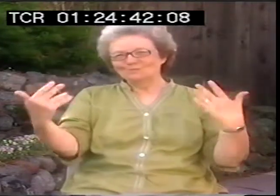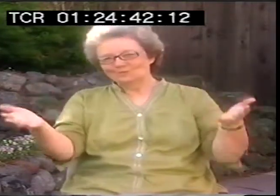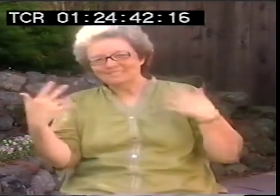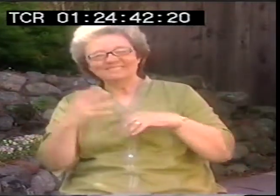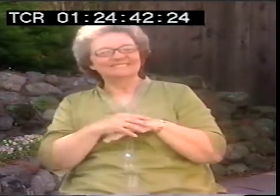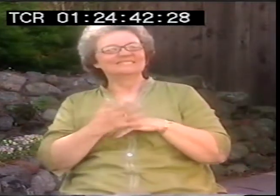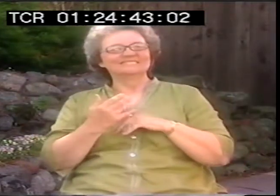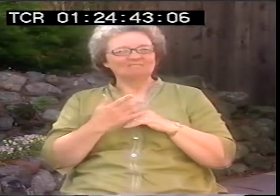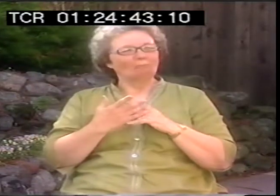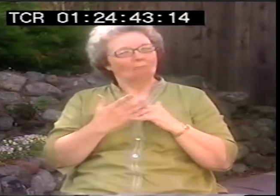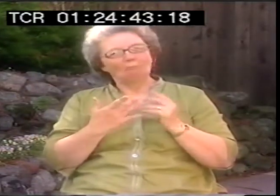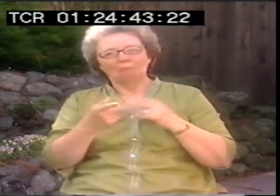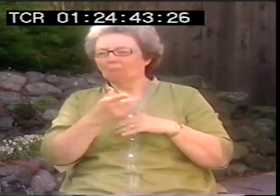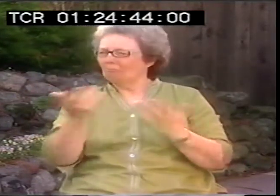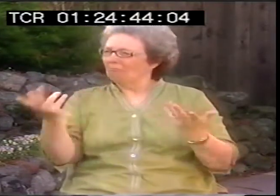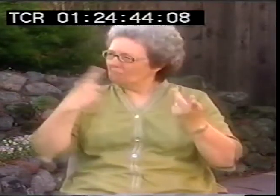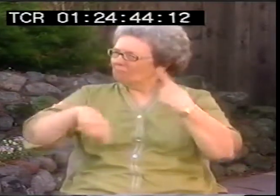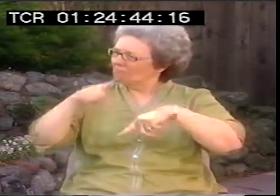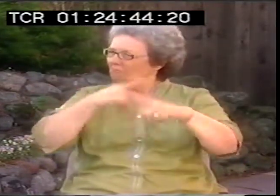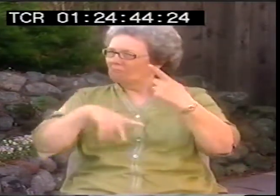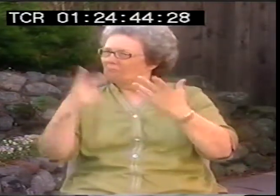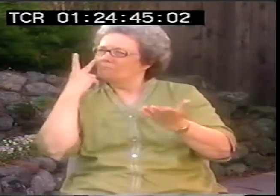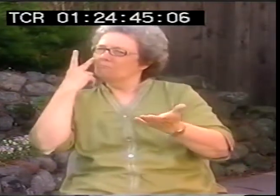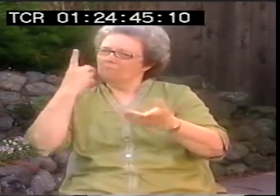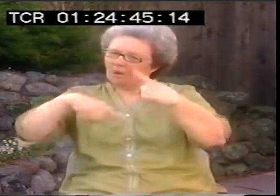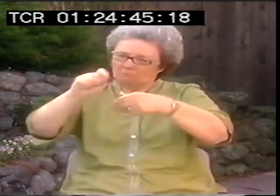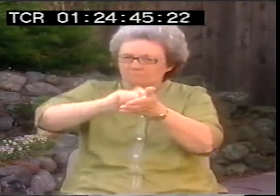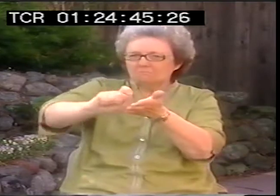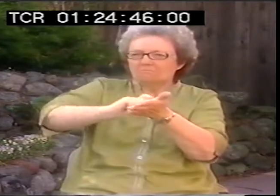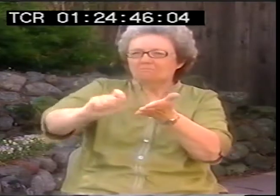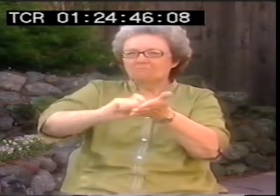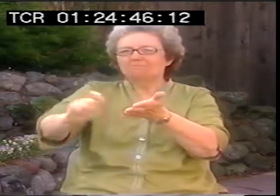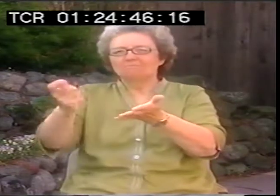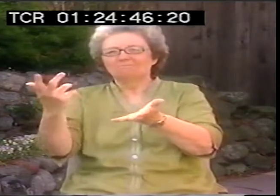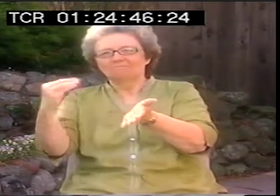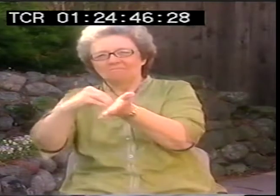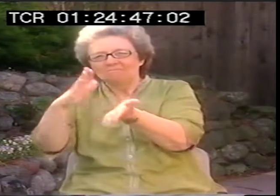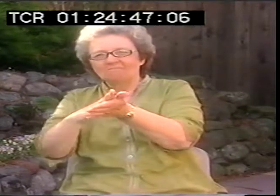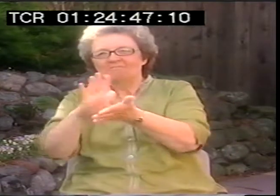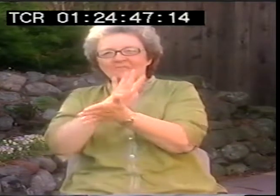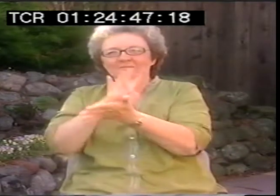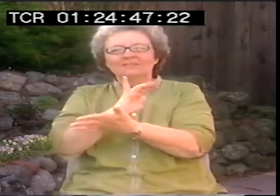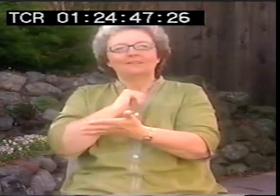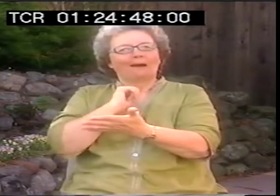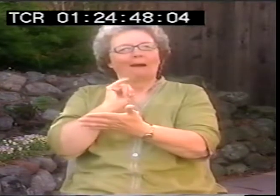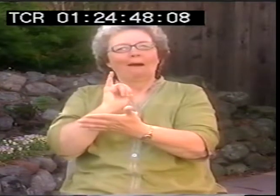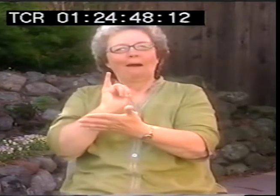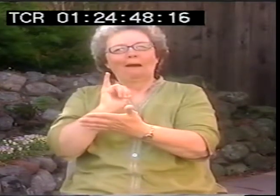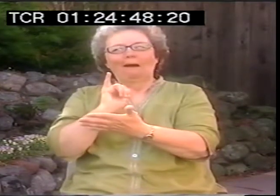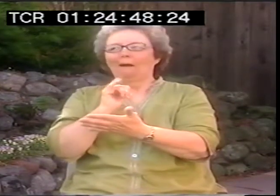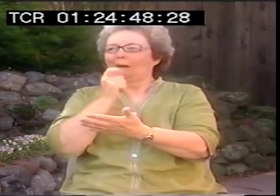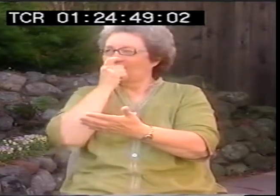And at that time, liberal, white, hearing man trying to get our game on. Come on, let's just kind of experiment,